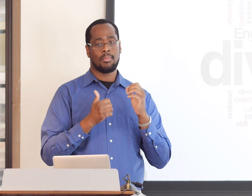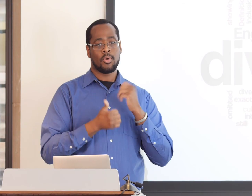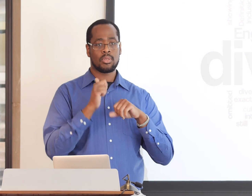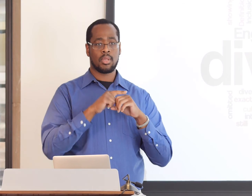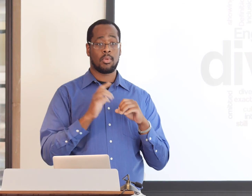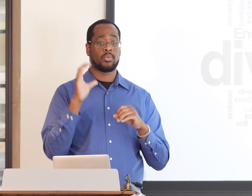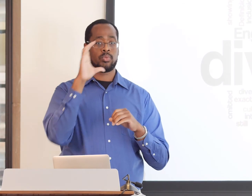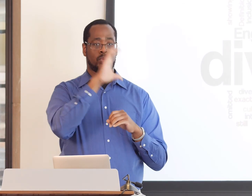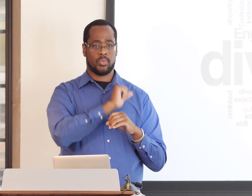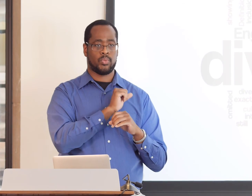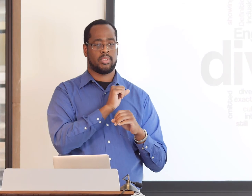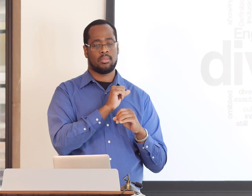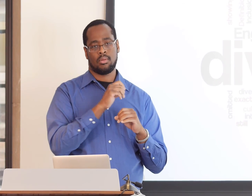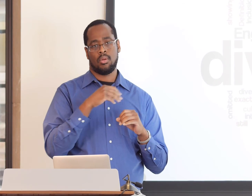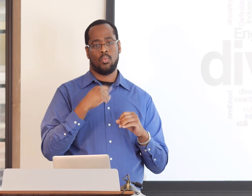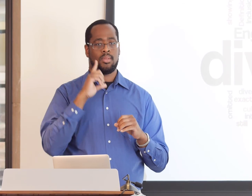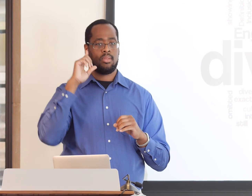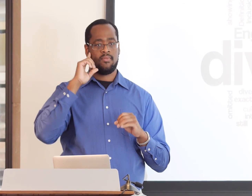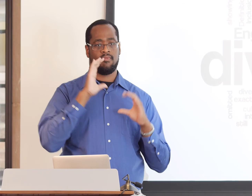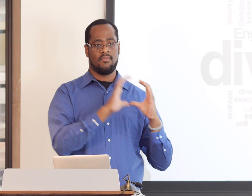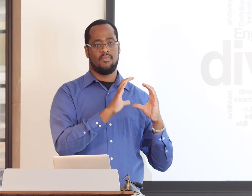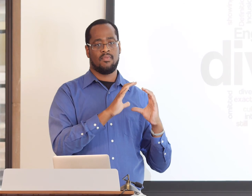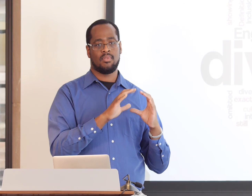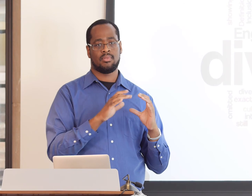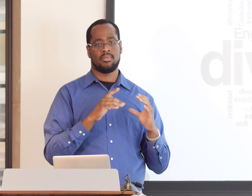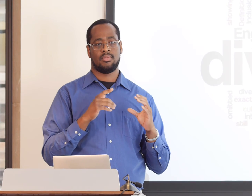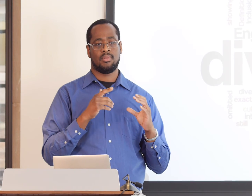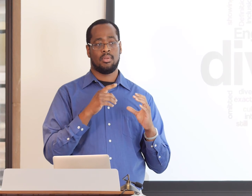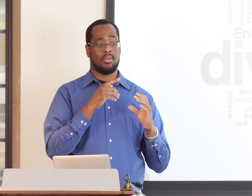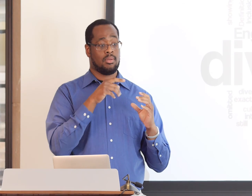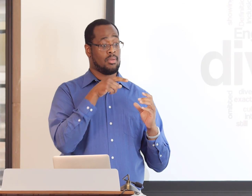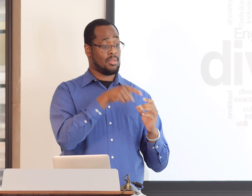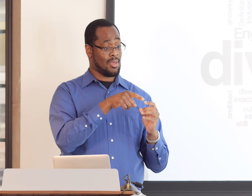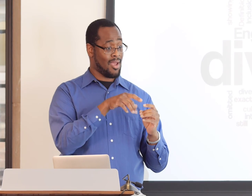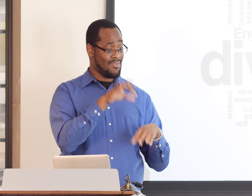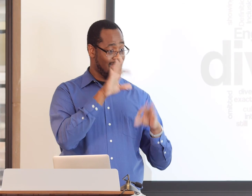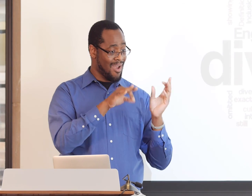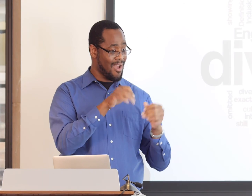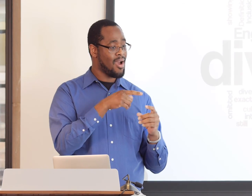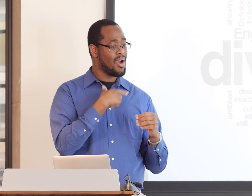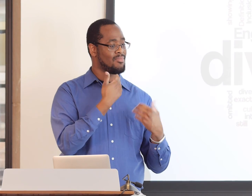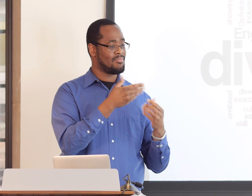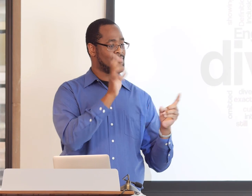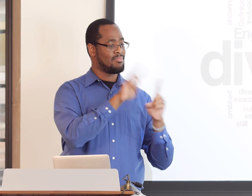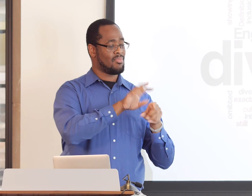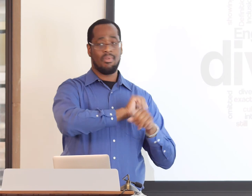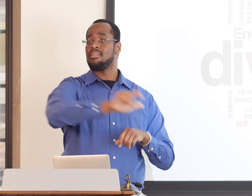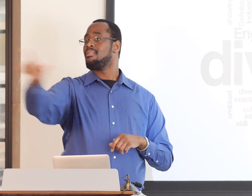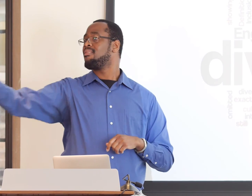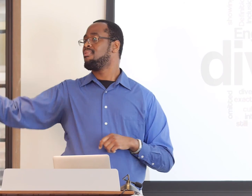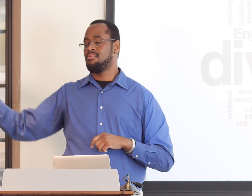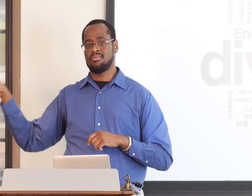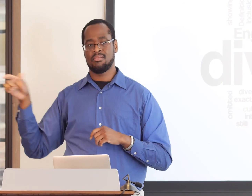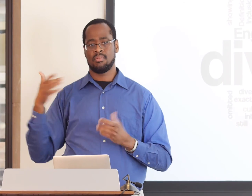If we're focusing on researching the Deaf population, it's most often that we're choosing participants